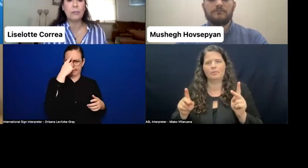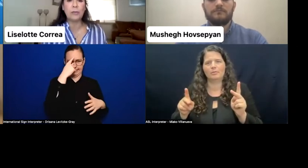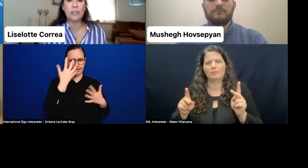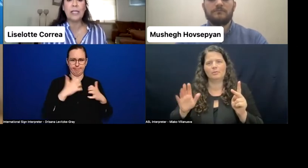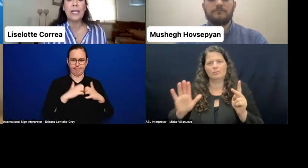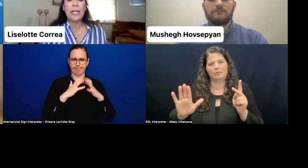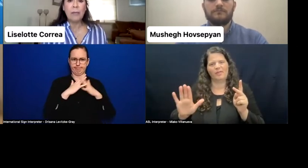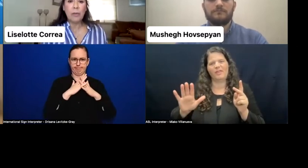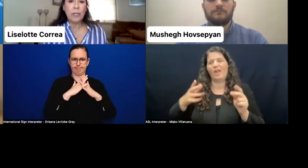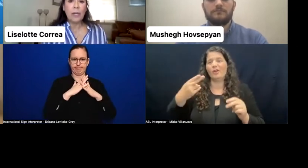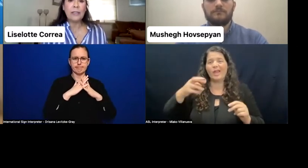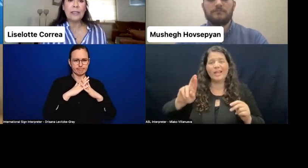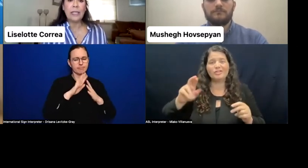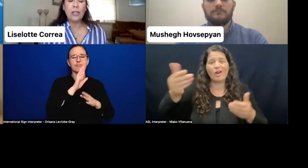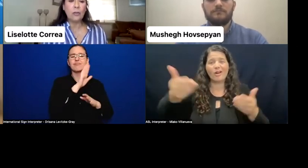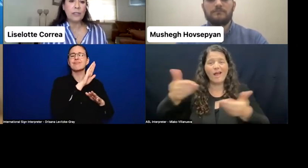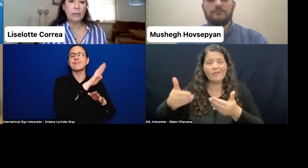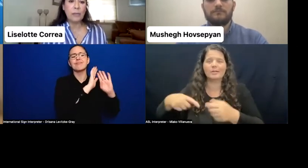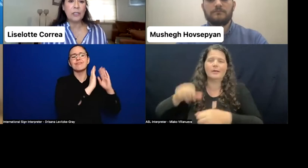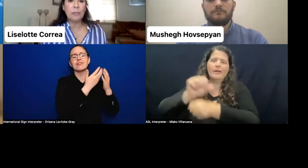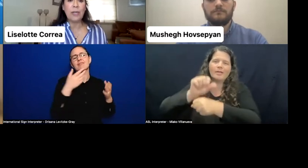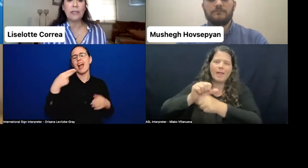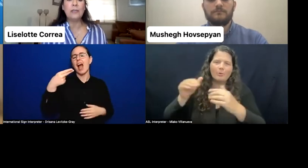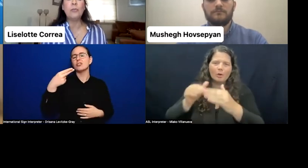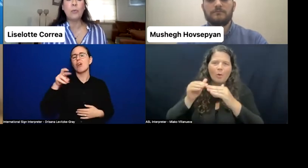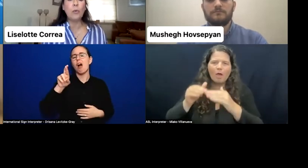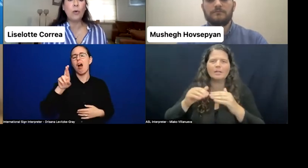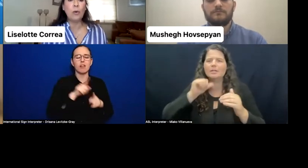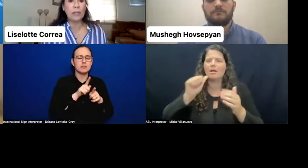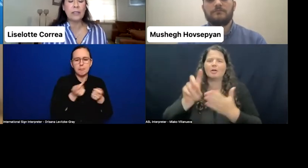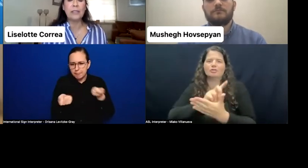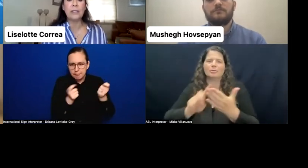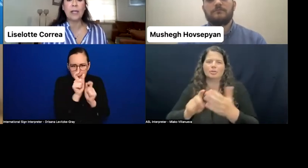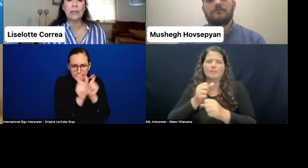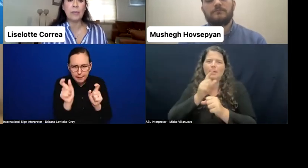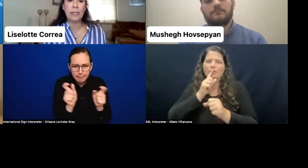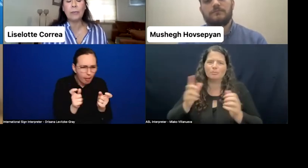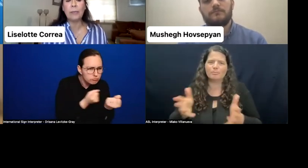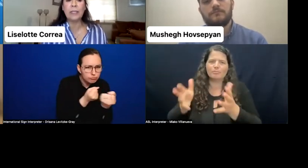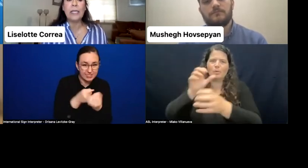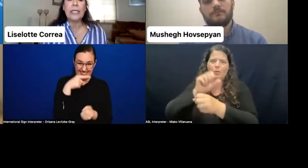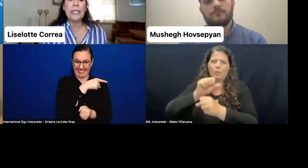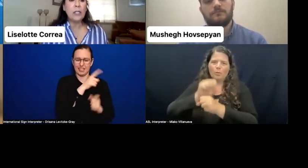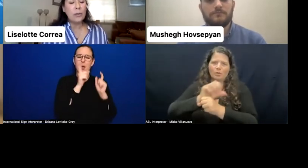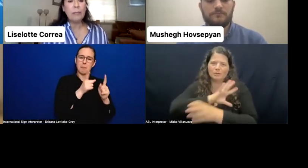process, labor equality, and non-discrimination practice to promote workers' integral development including